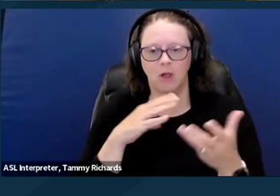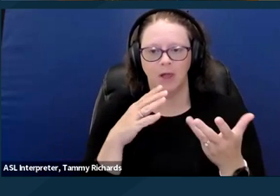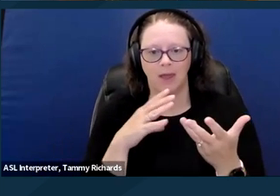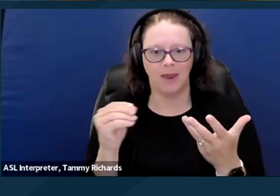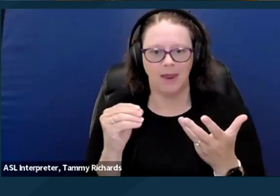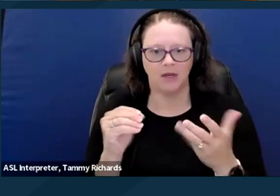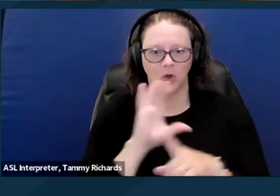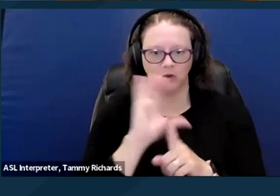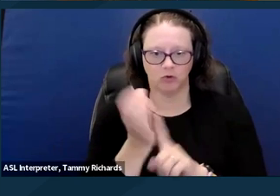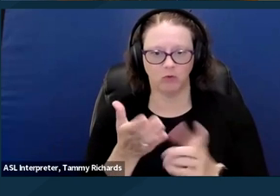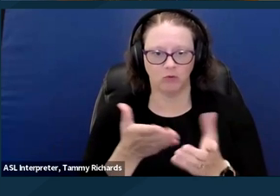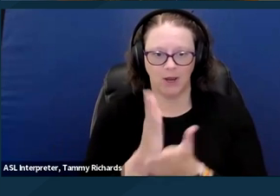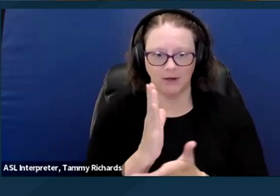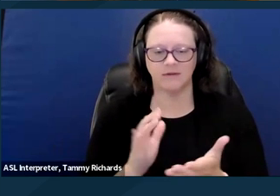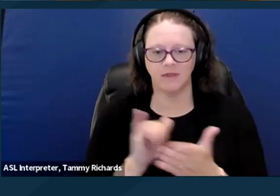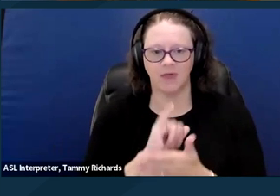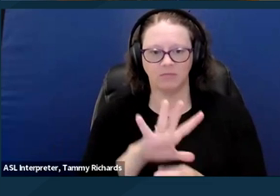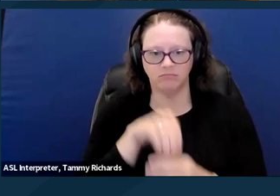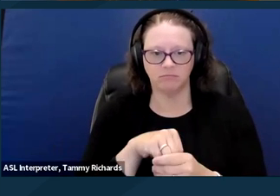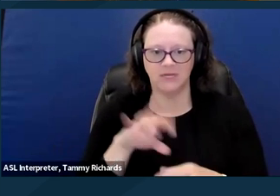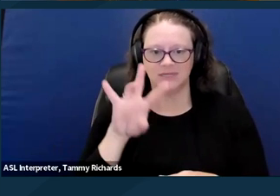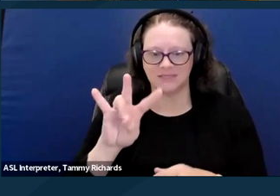that the UN General Assembly had codified